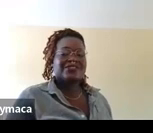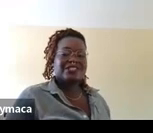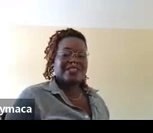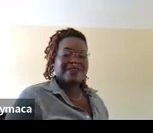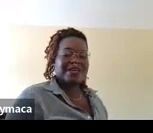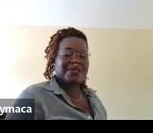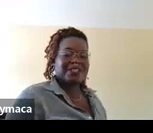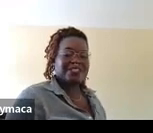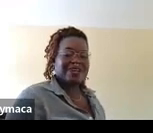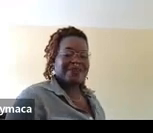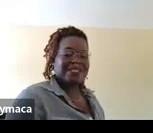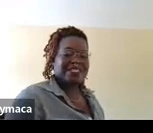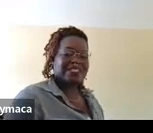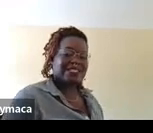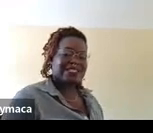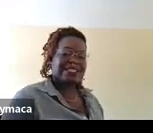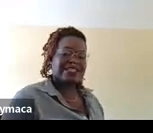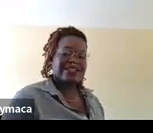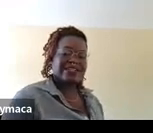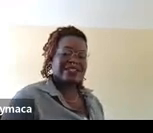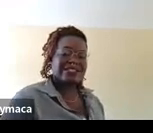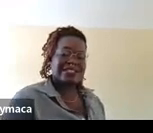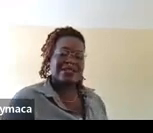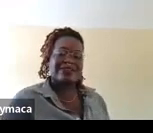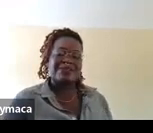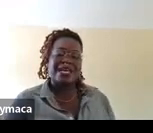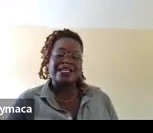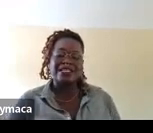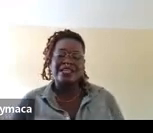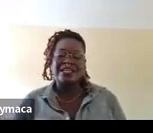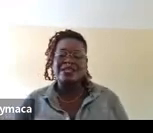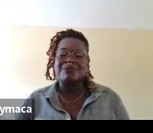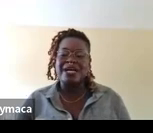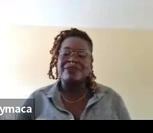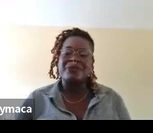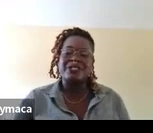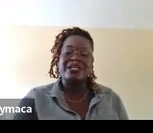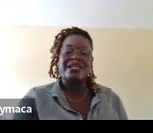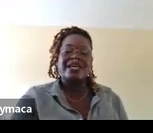Illustration three, a person wrapped, sitting, huddled in a green blanket on a yellow background.